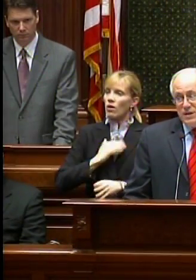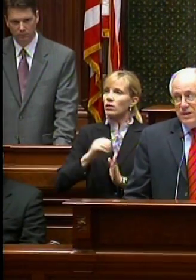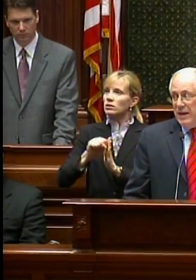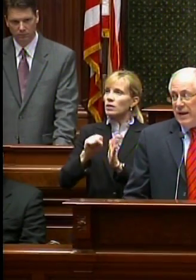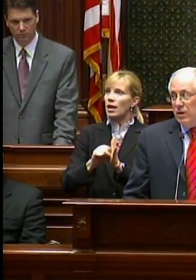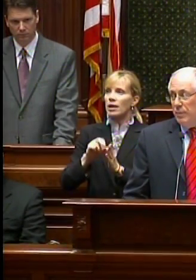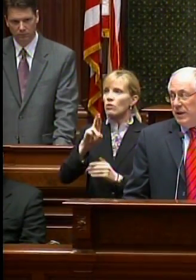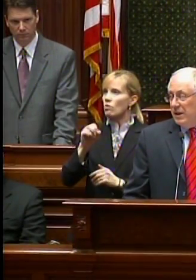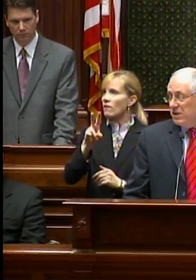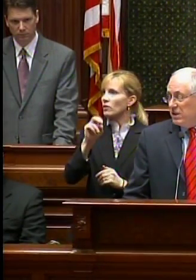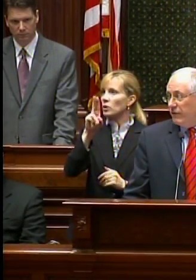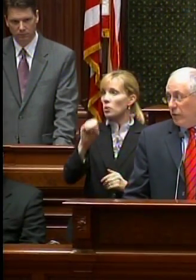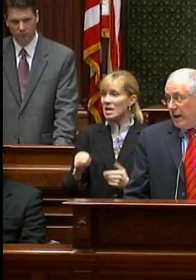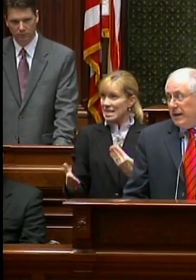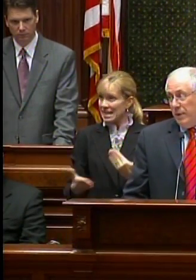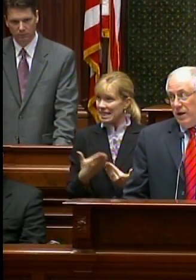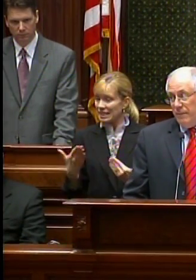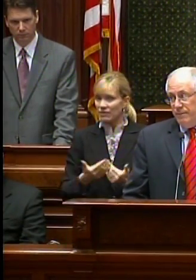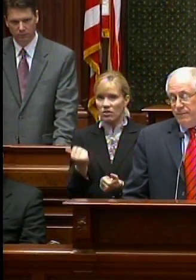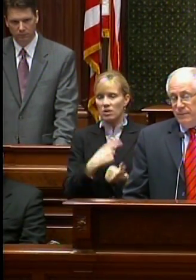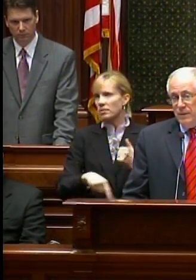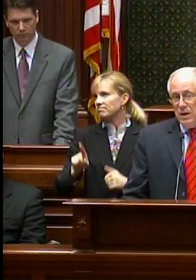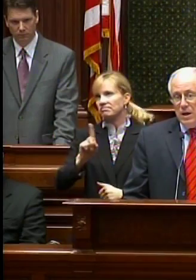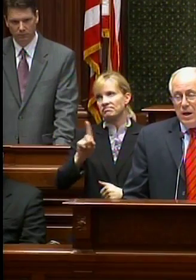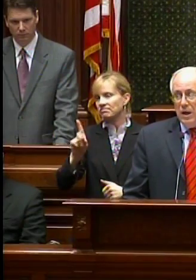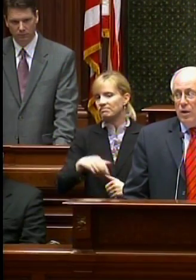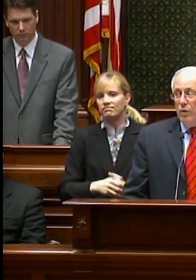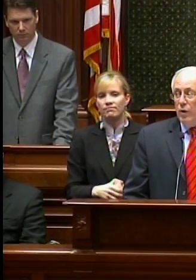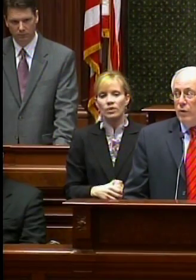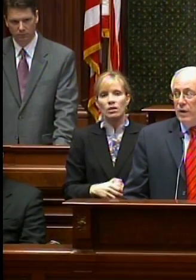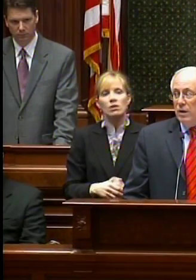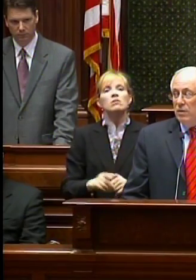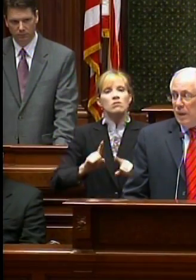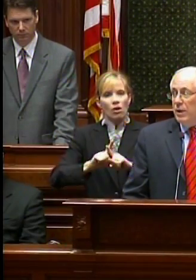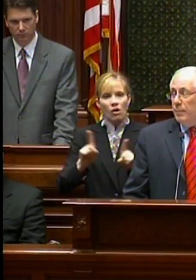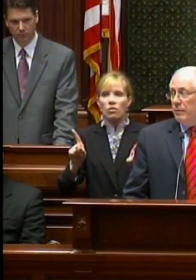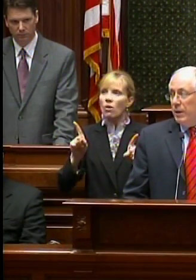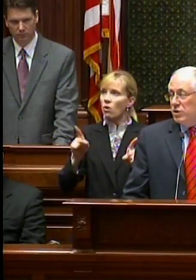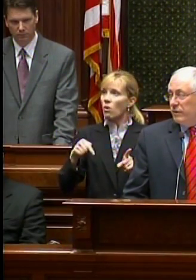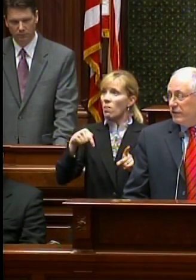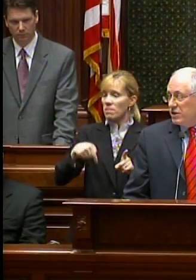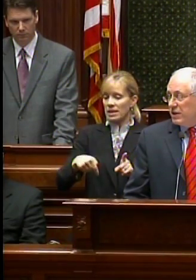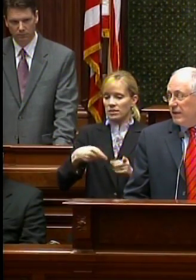This isn’t going to be easy for anybody. Although the upcoming budget for the state